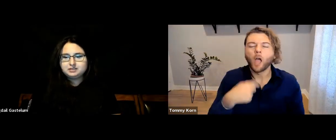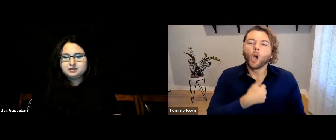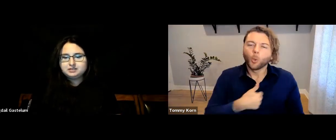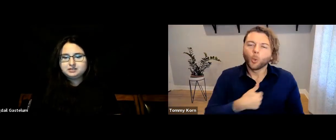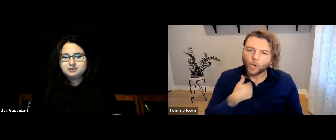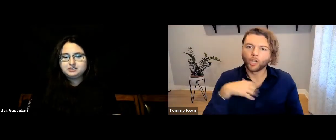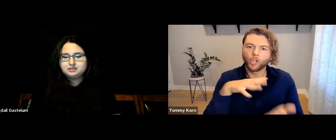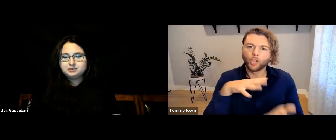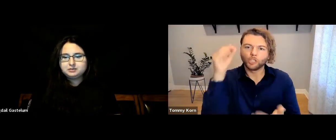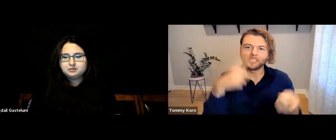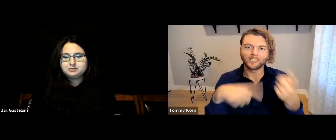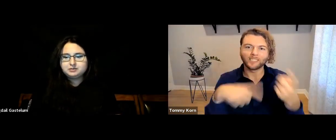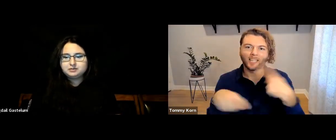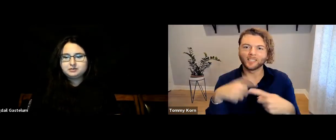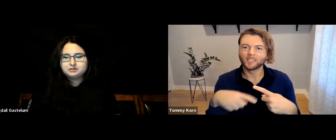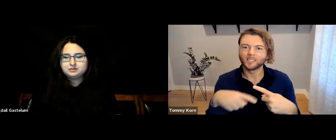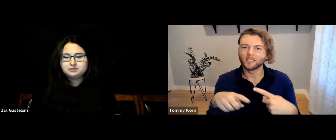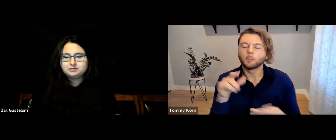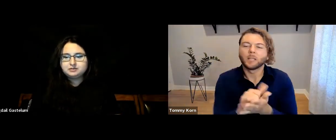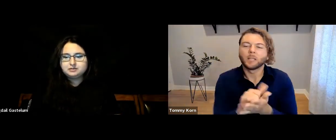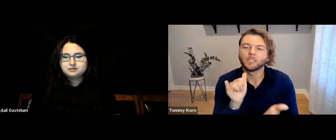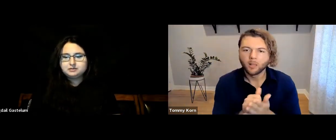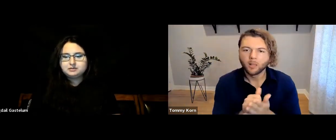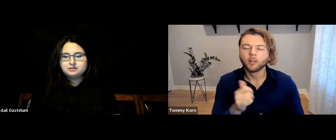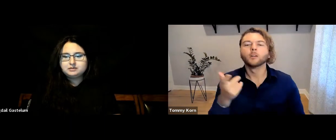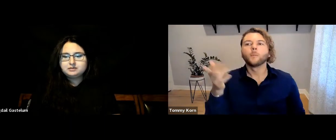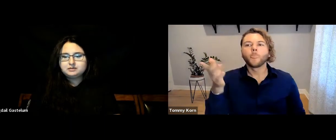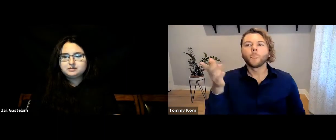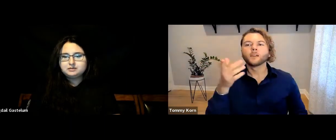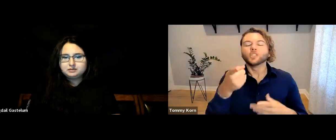No one ever says, “I wish I hadn’t learned to sign.”